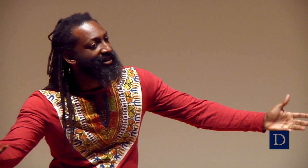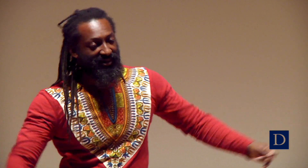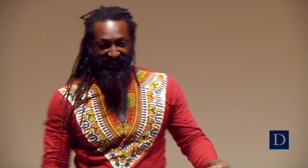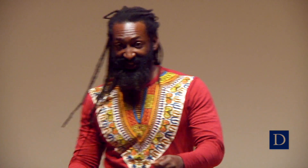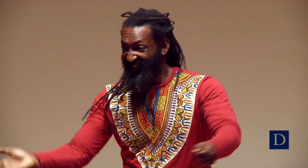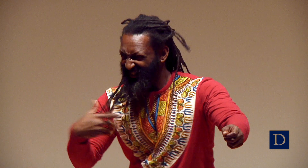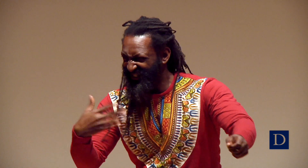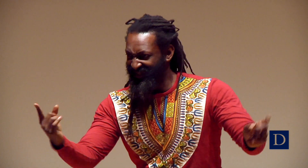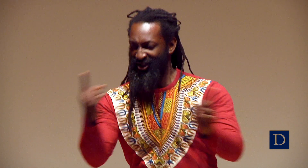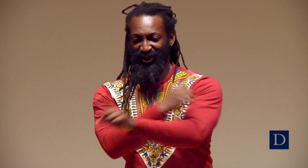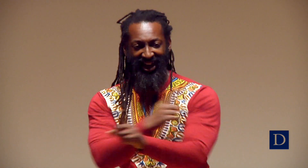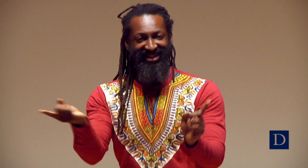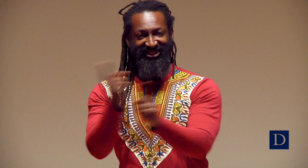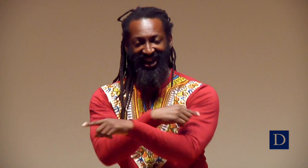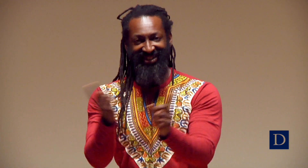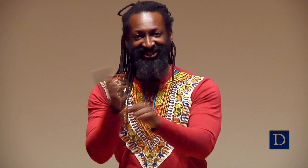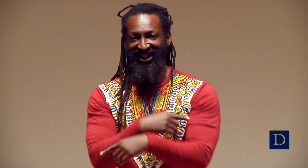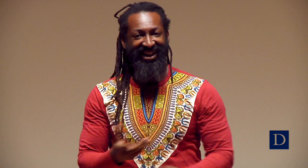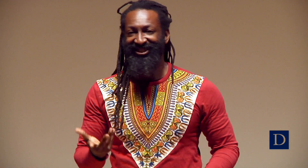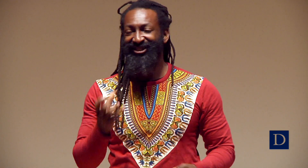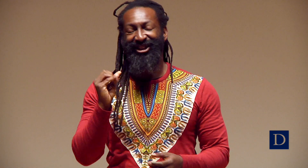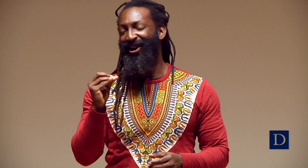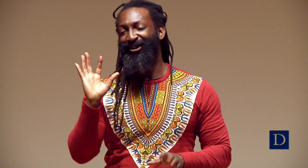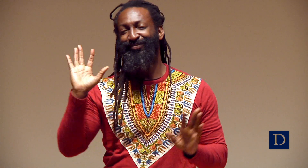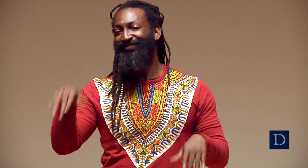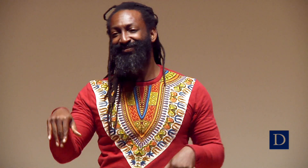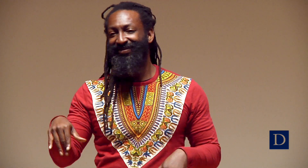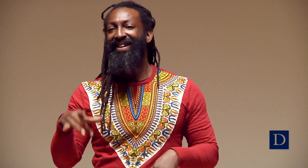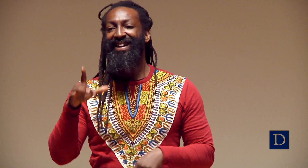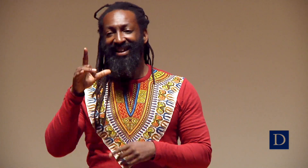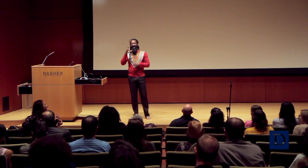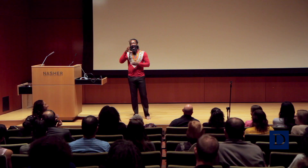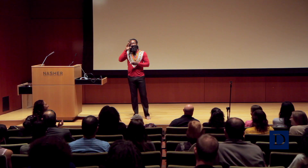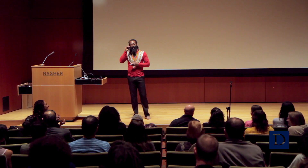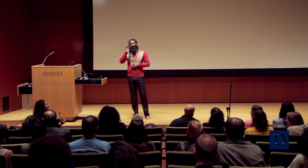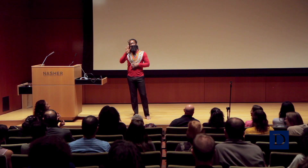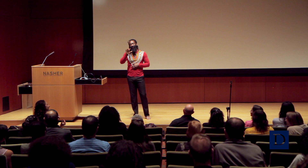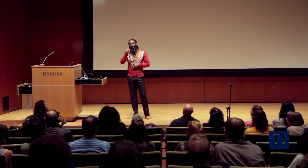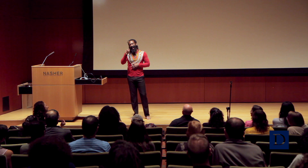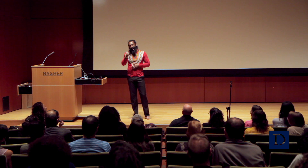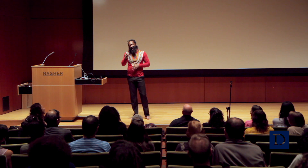And I would stand there going, “do I get a turn?” Nope. The girls just… it was like the changing in the garden there.